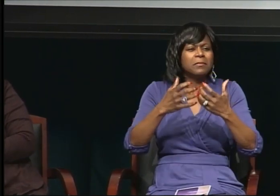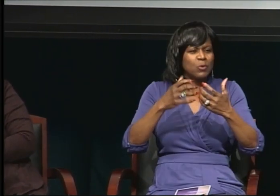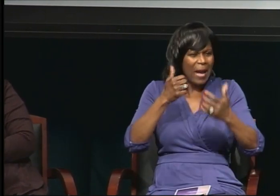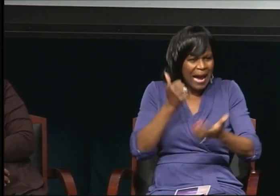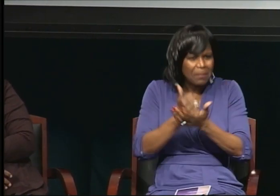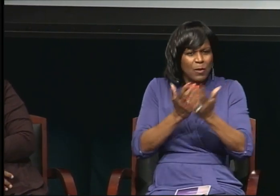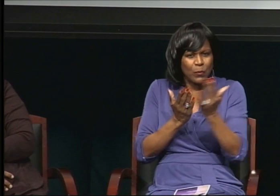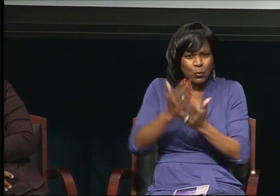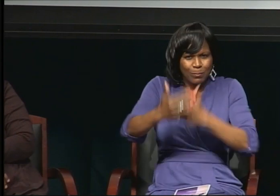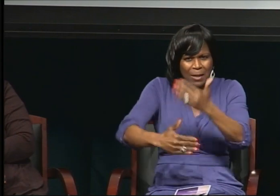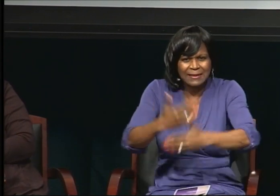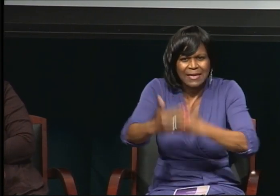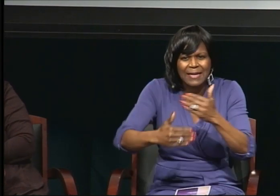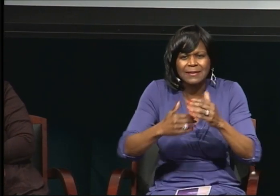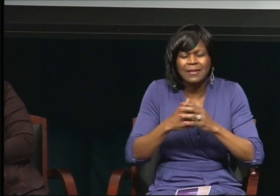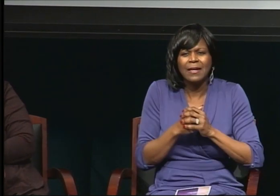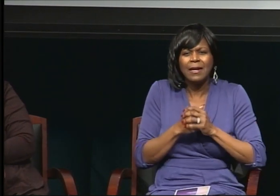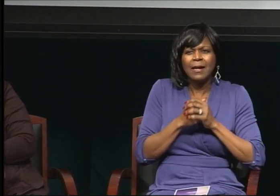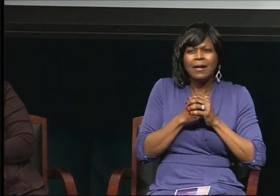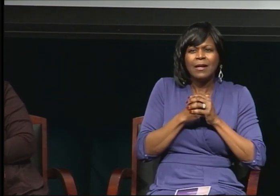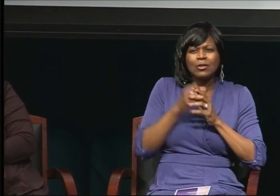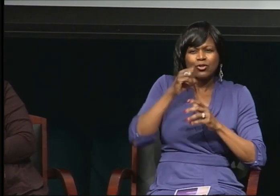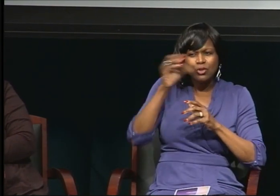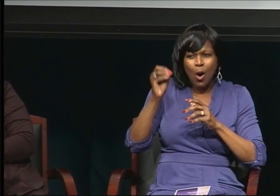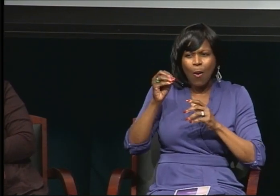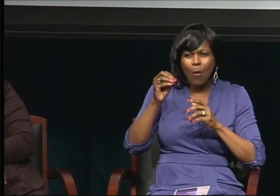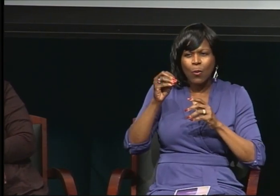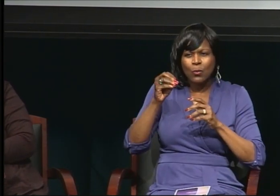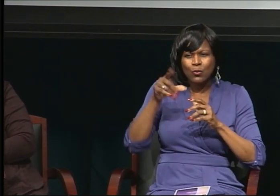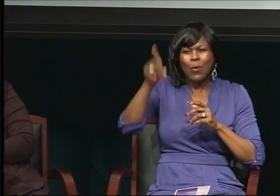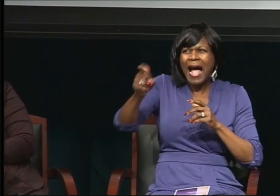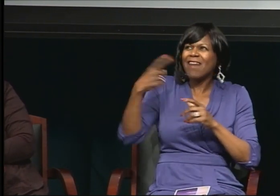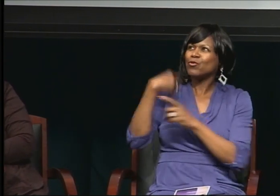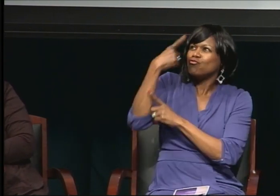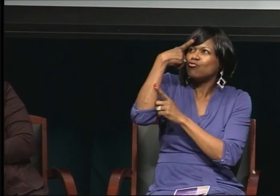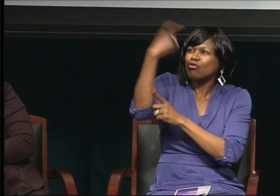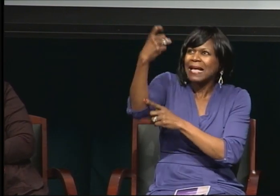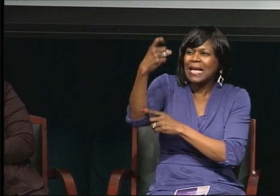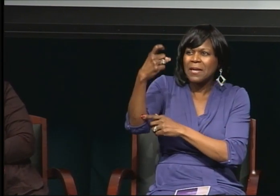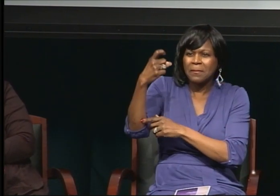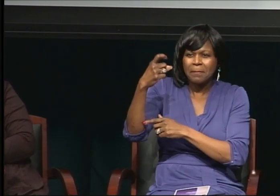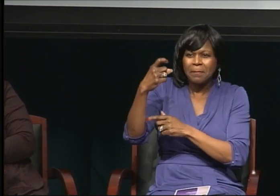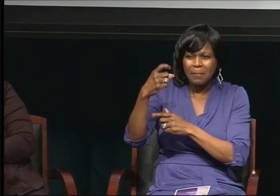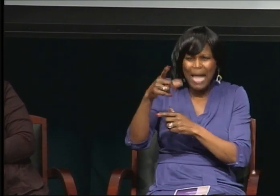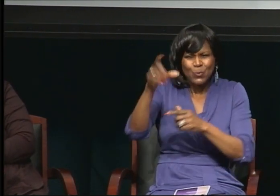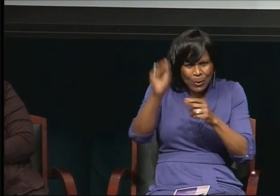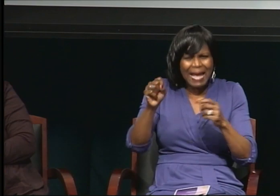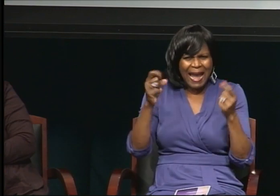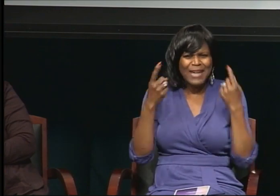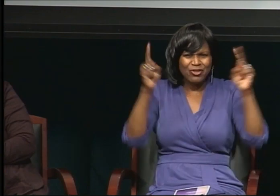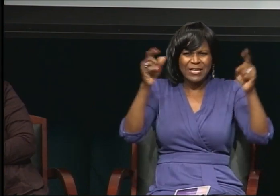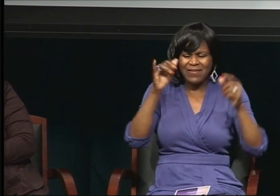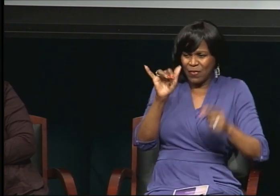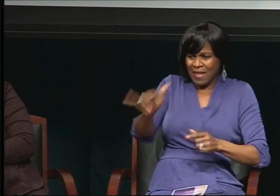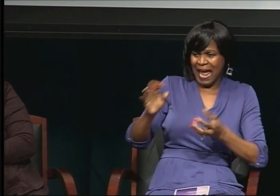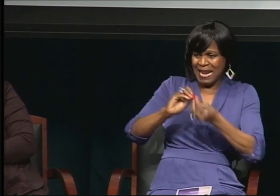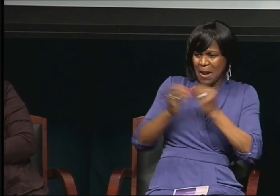So you have to dream. And you can achieve. The number 12 is really, really quite sad.